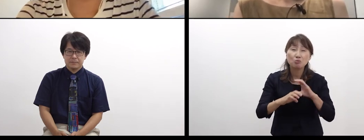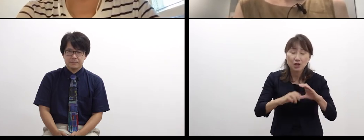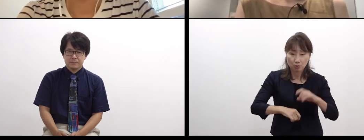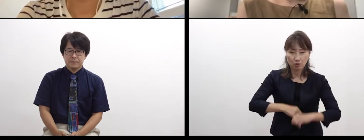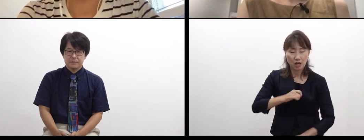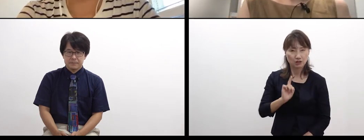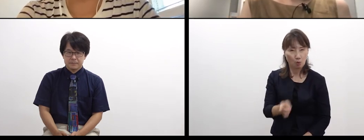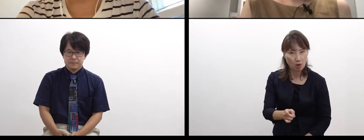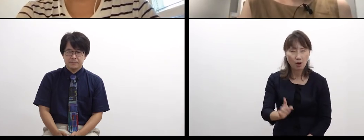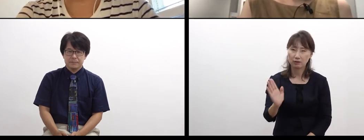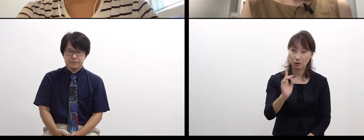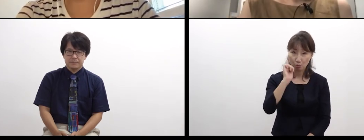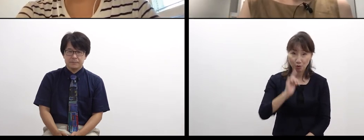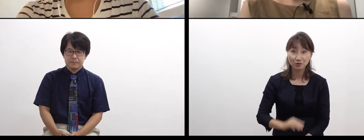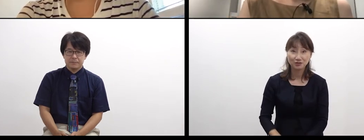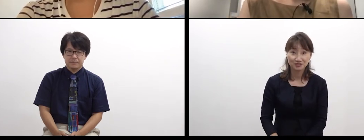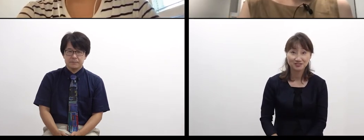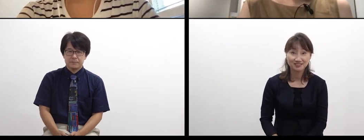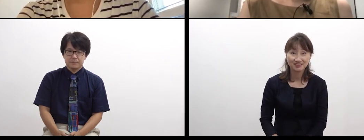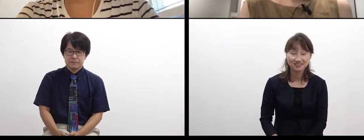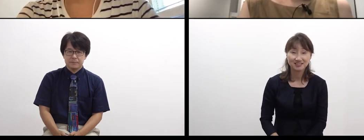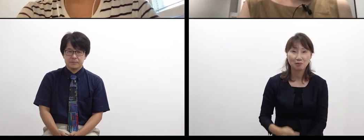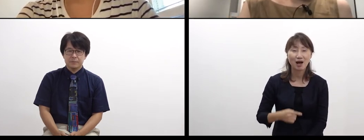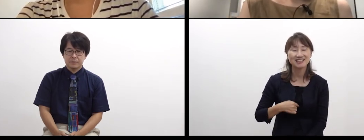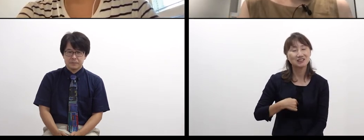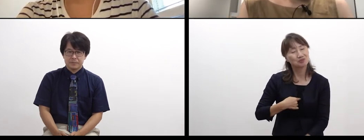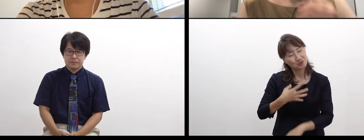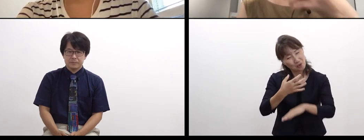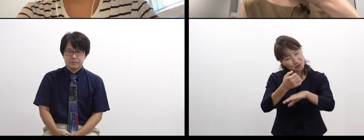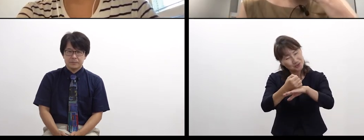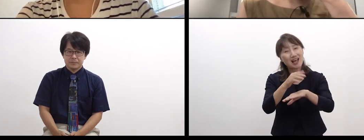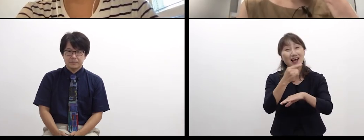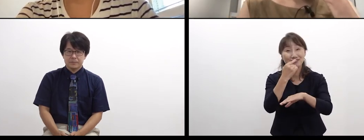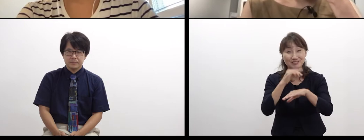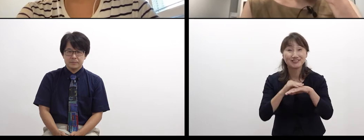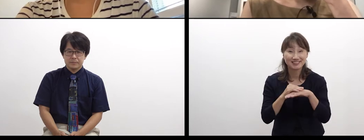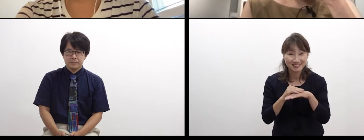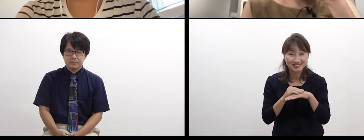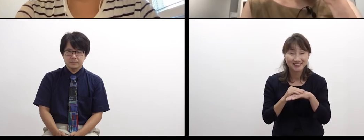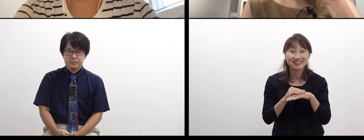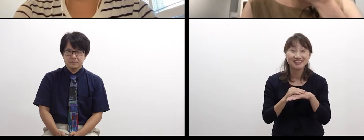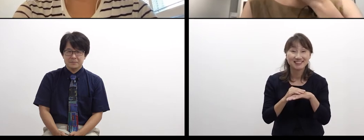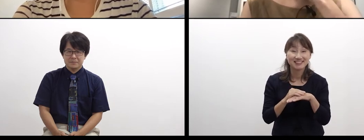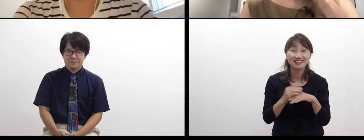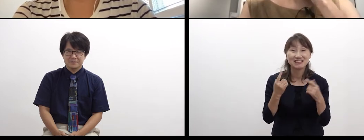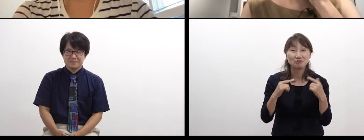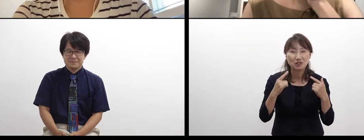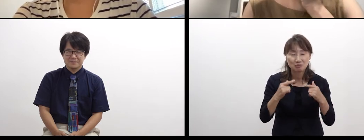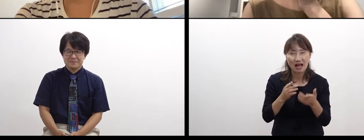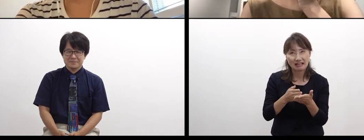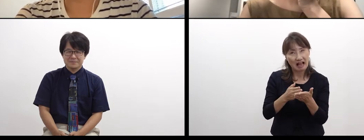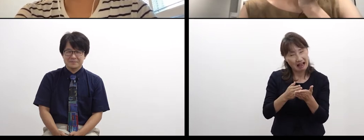but I always reflect deeply on my habit like “ohhh” (laugh).